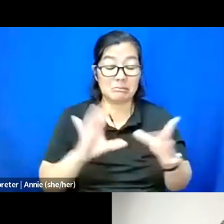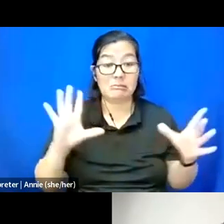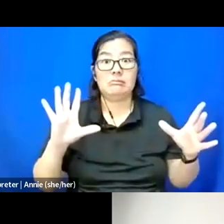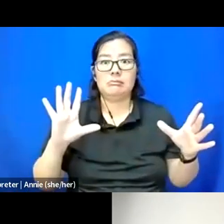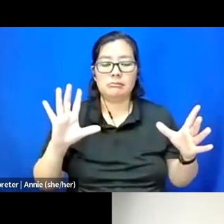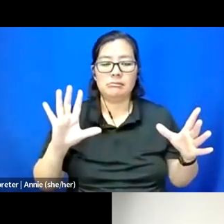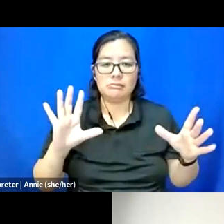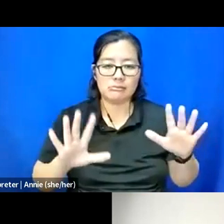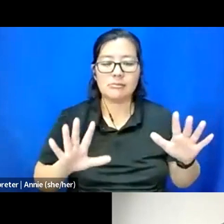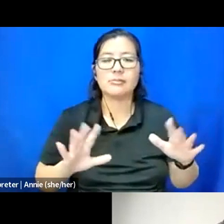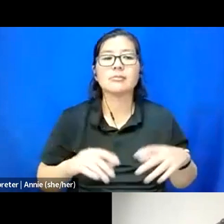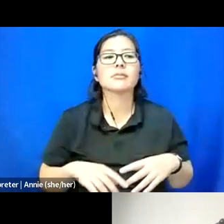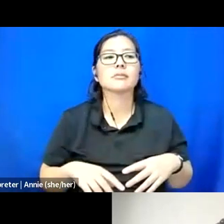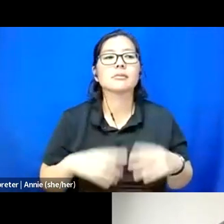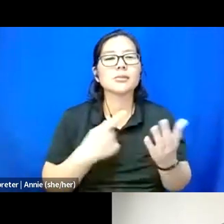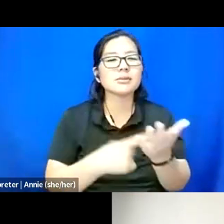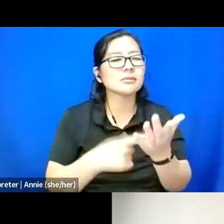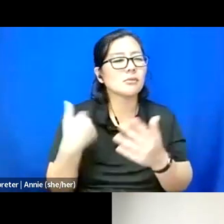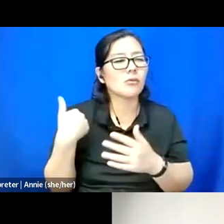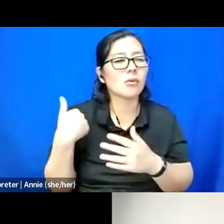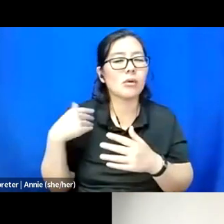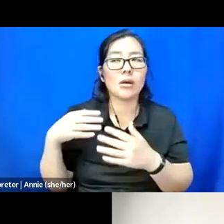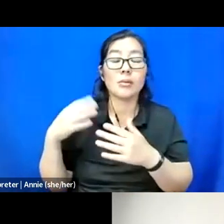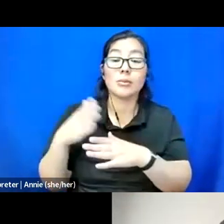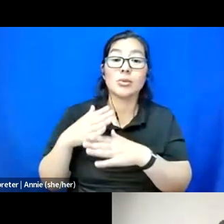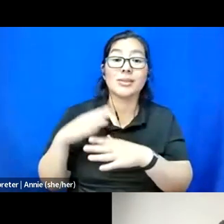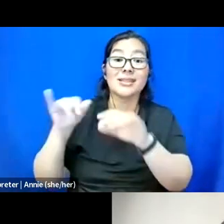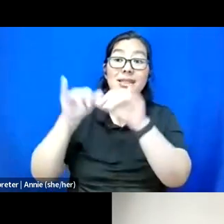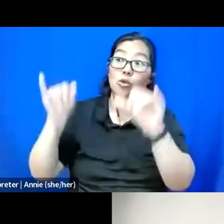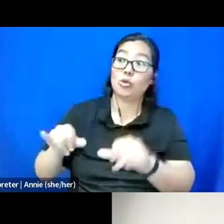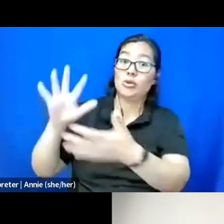about earlier on, between like institutions and academia and people, you know?